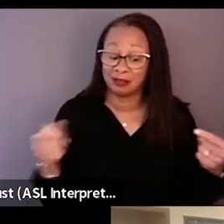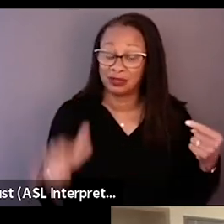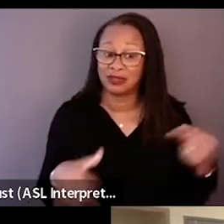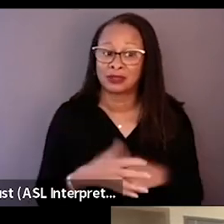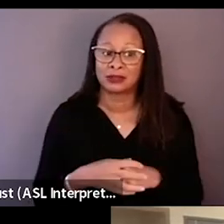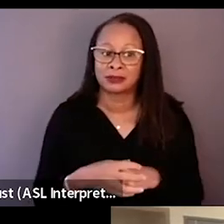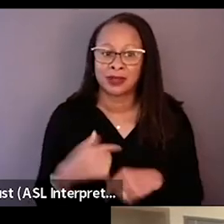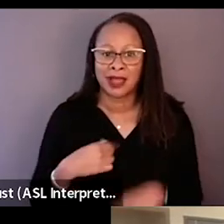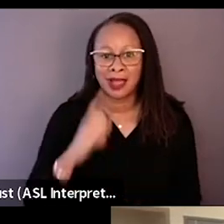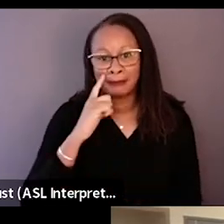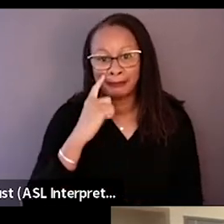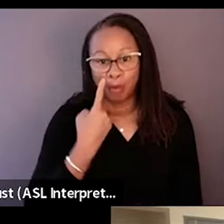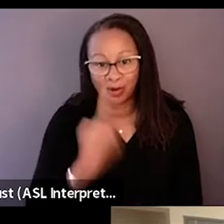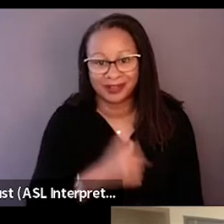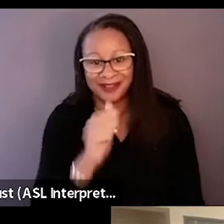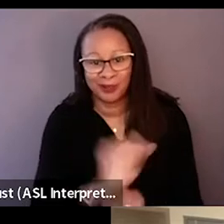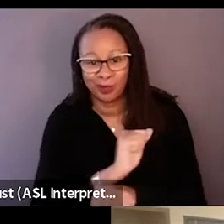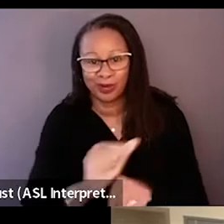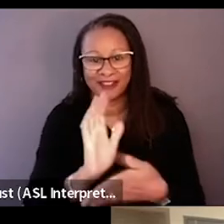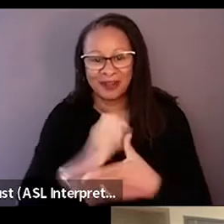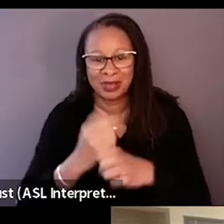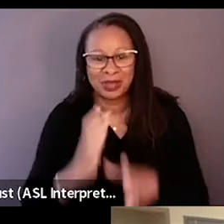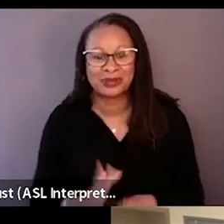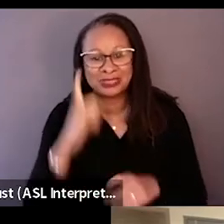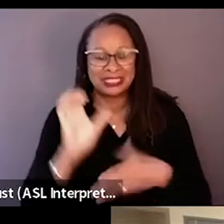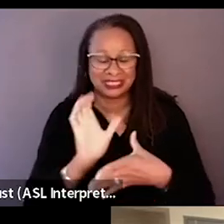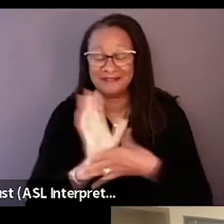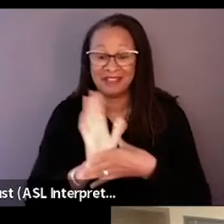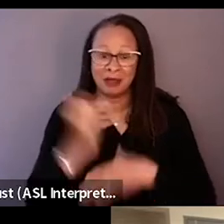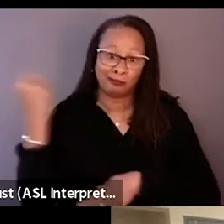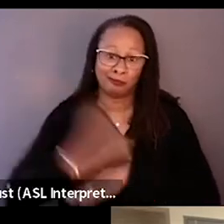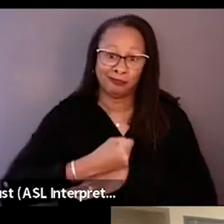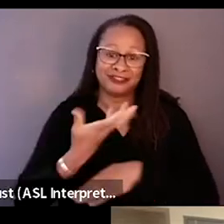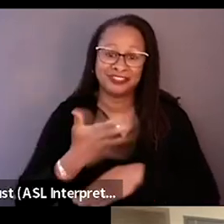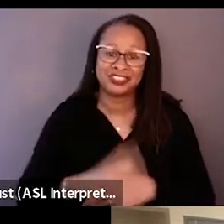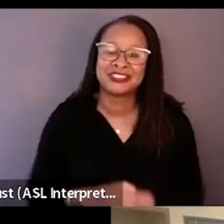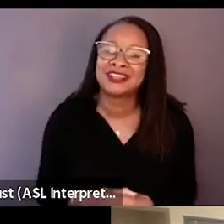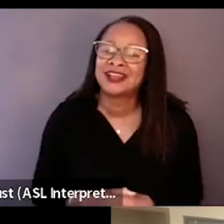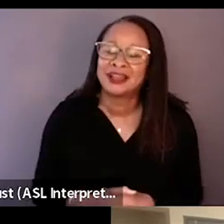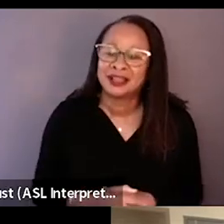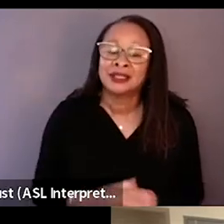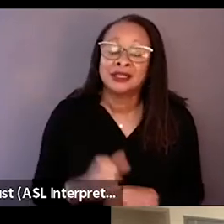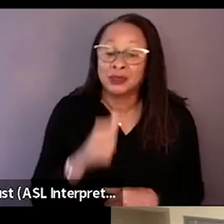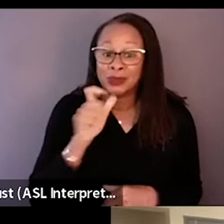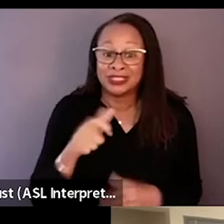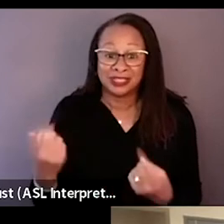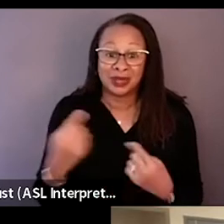I was a bored unemployed filmmaker because the film industry was shut down, who had to come home from New York city